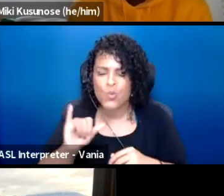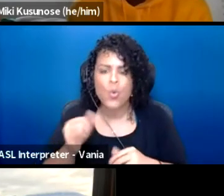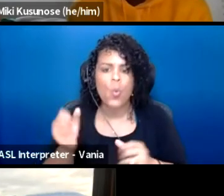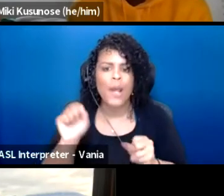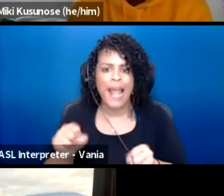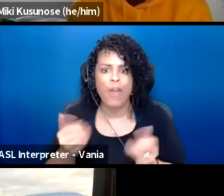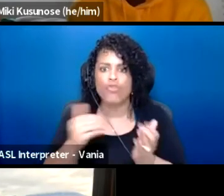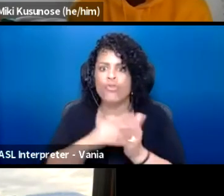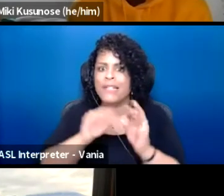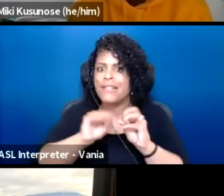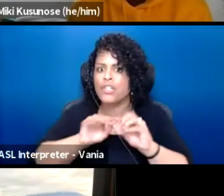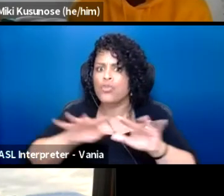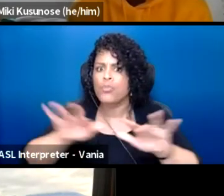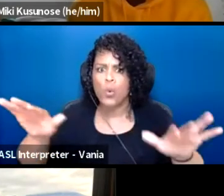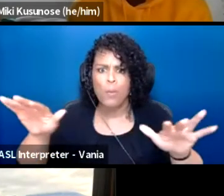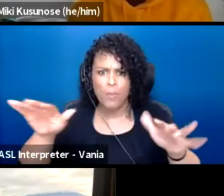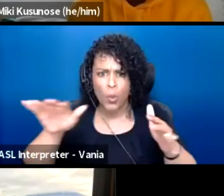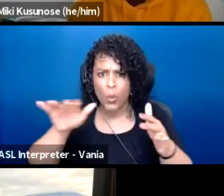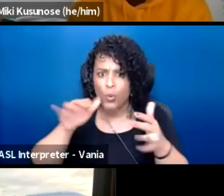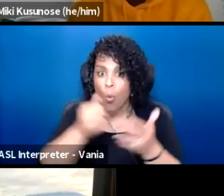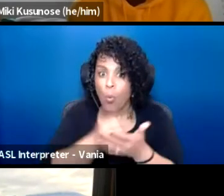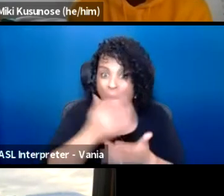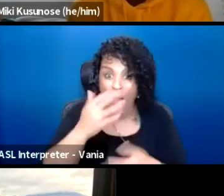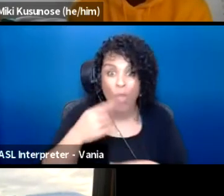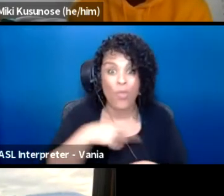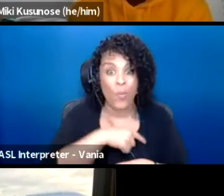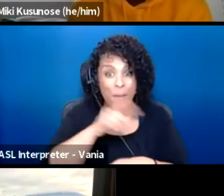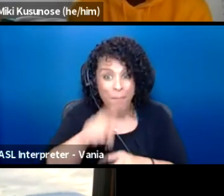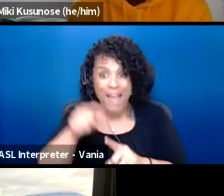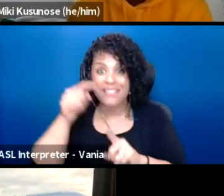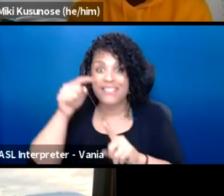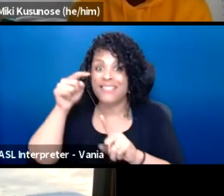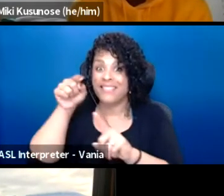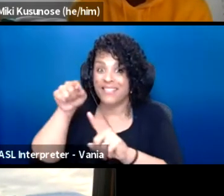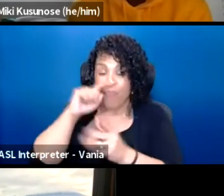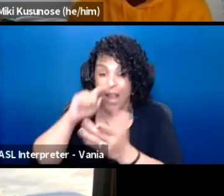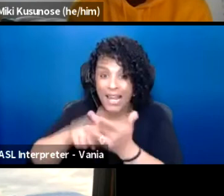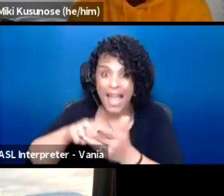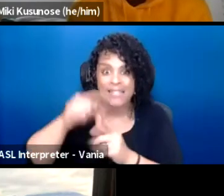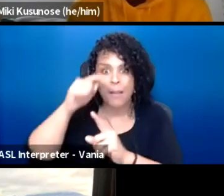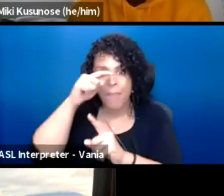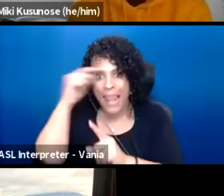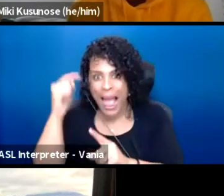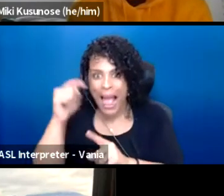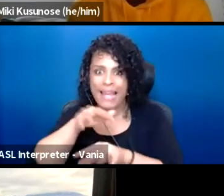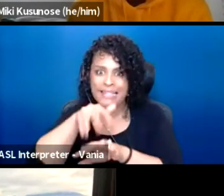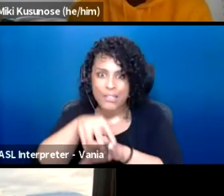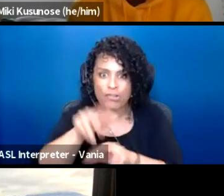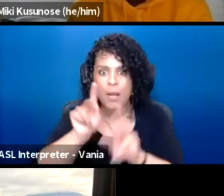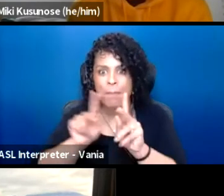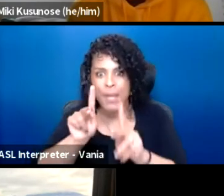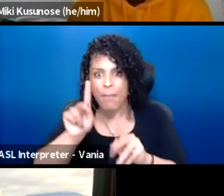by recognizing that black, indigenous, people of color, communities, artists have not had their fair share of resources.